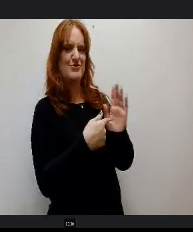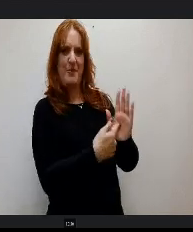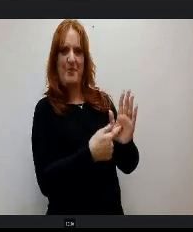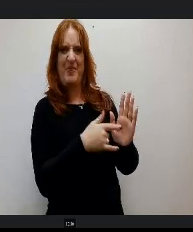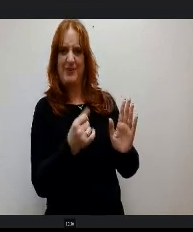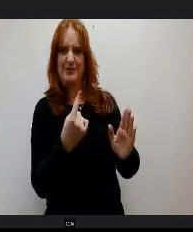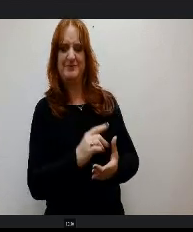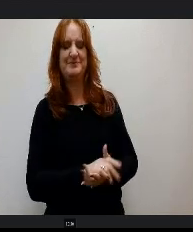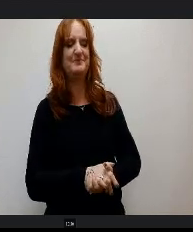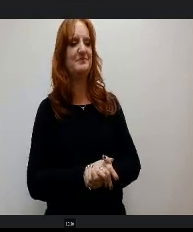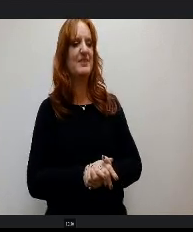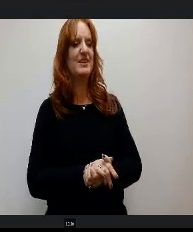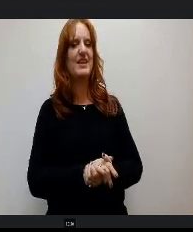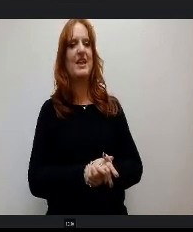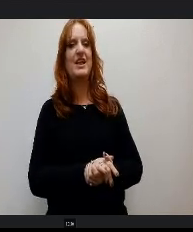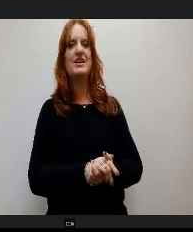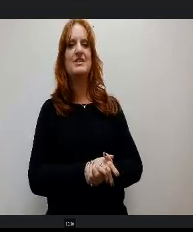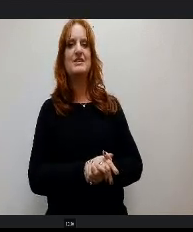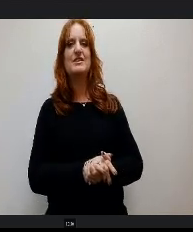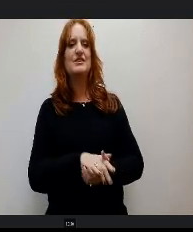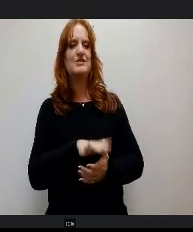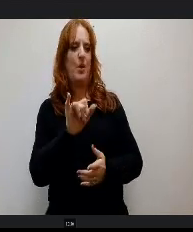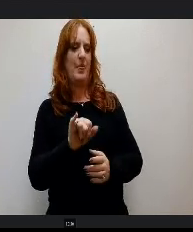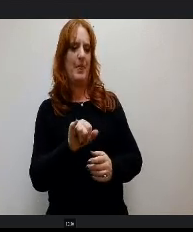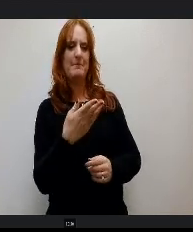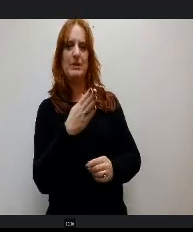So the rolling is that blue at the bottom and